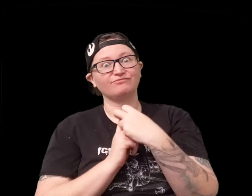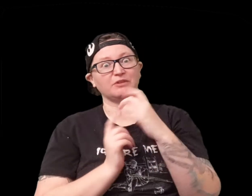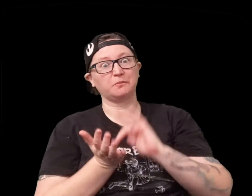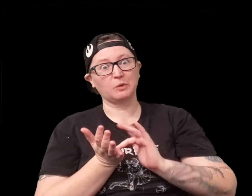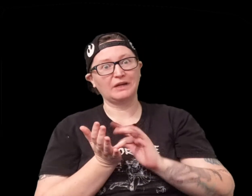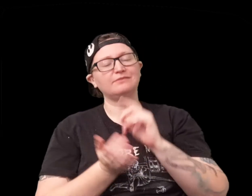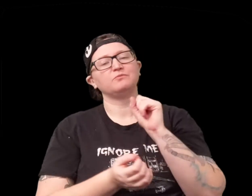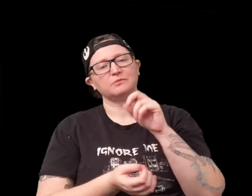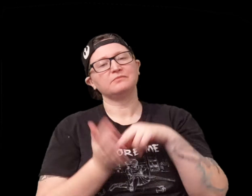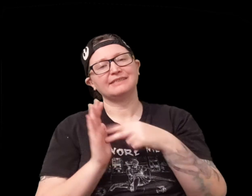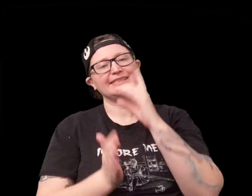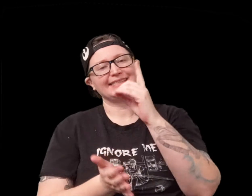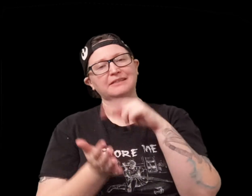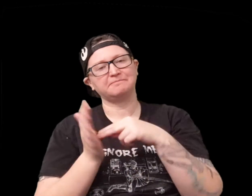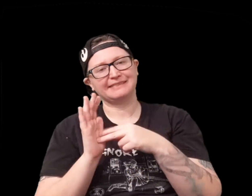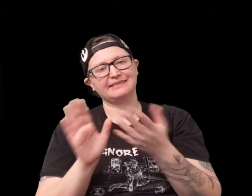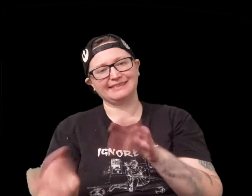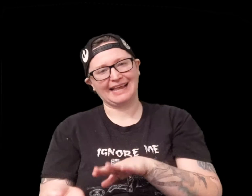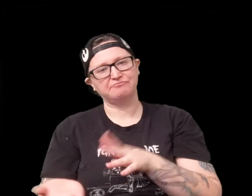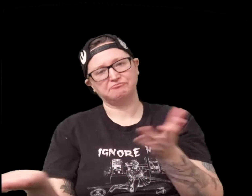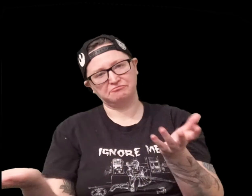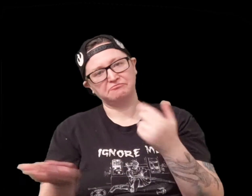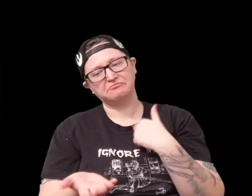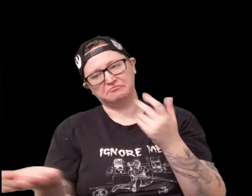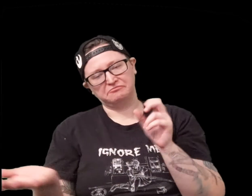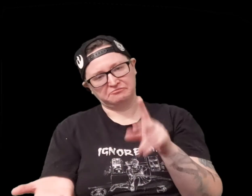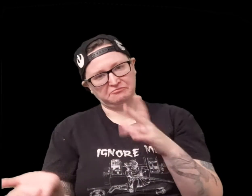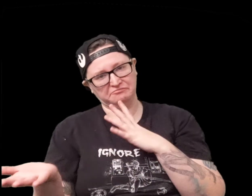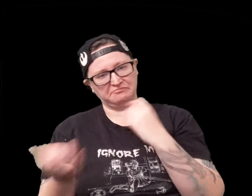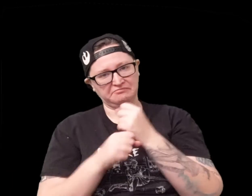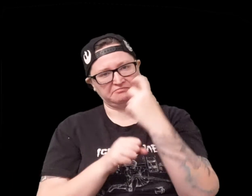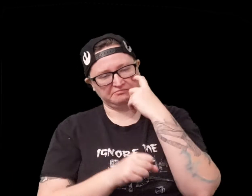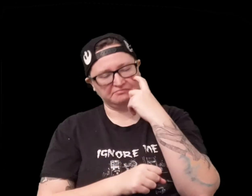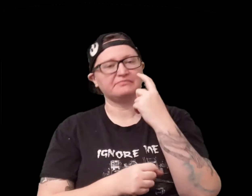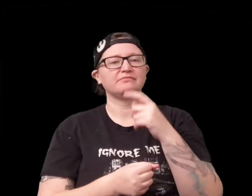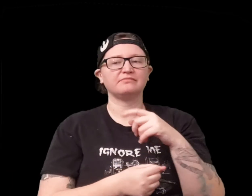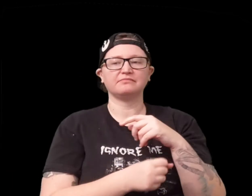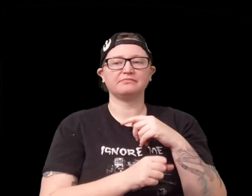if you get poison then the d would mean dead so I was like okay that makes sense